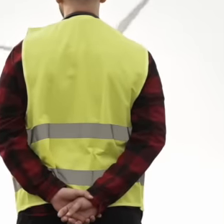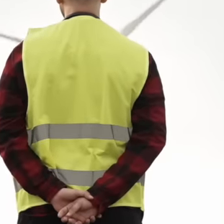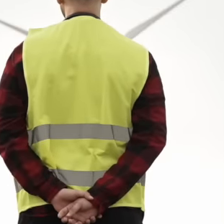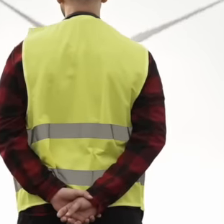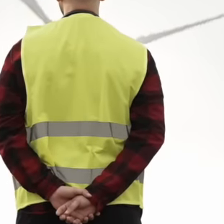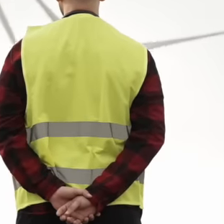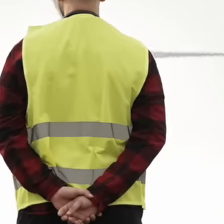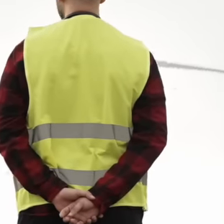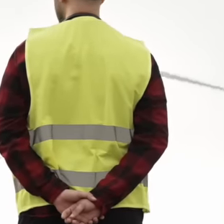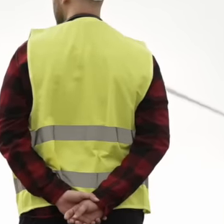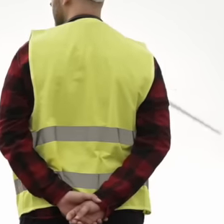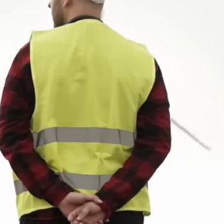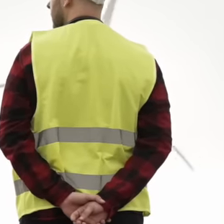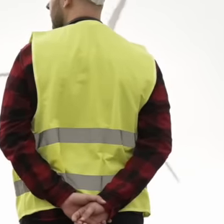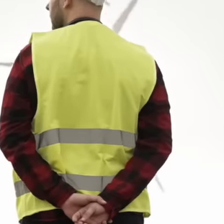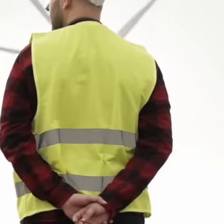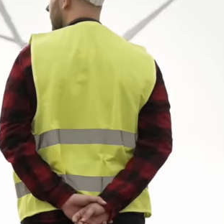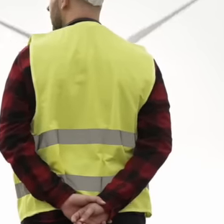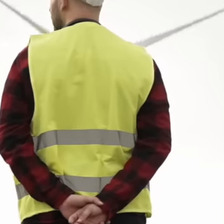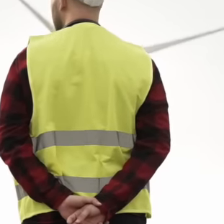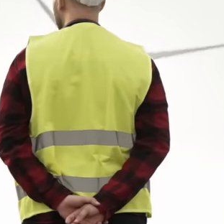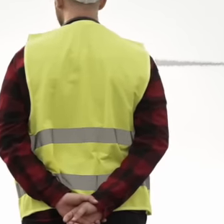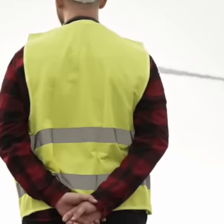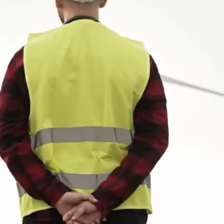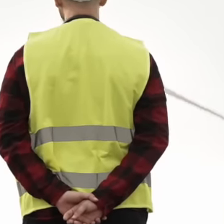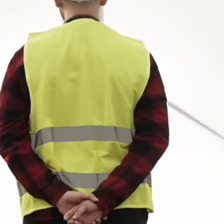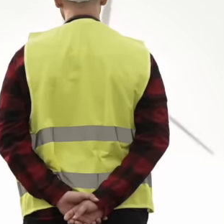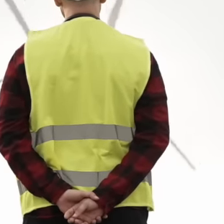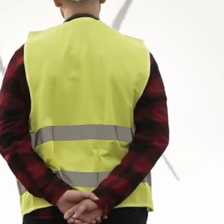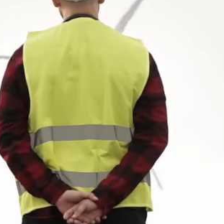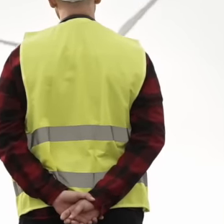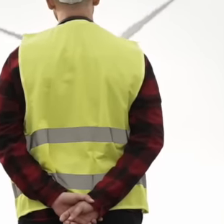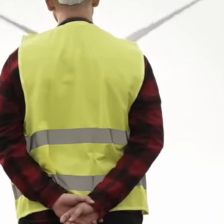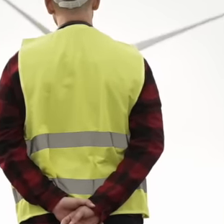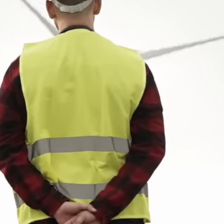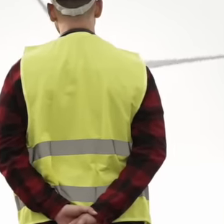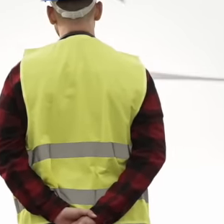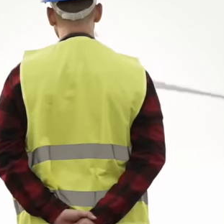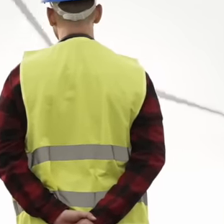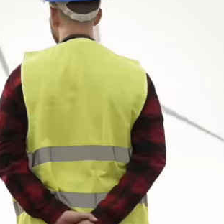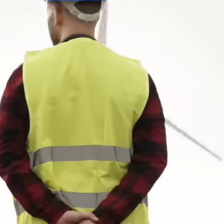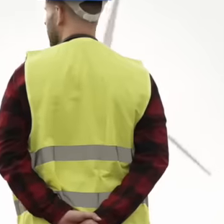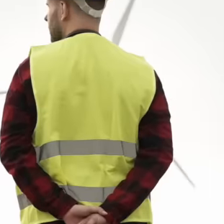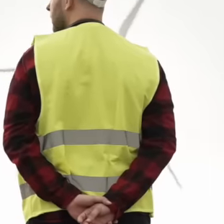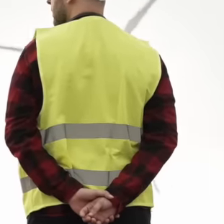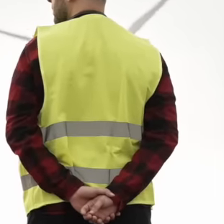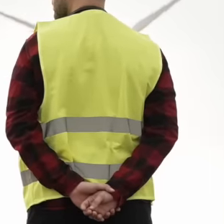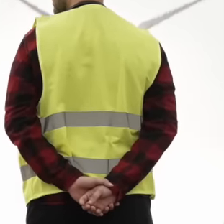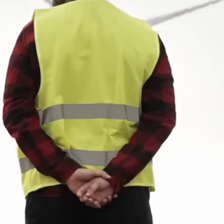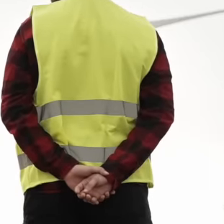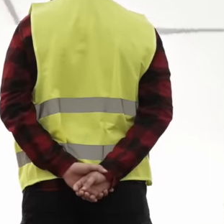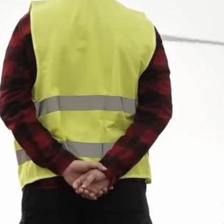private investment. Essentially, what is being proposed is to strengthen the public company and that,